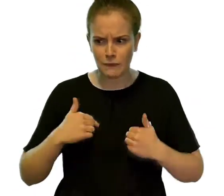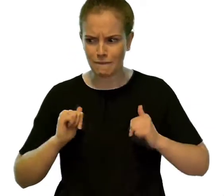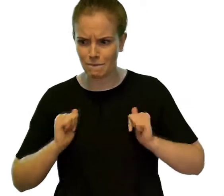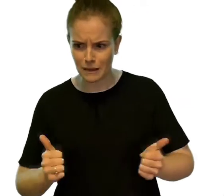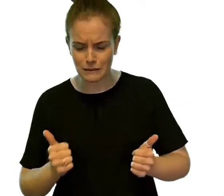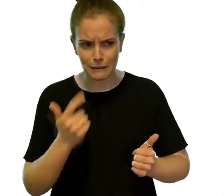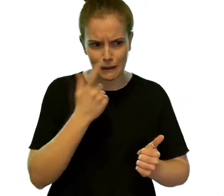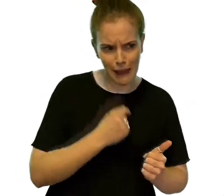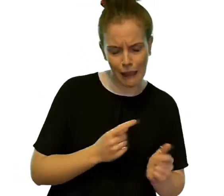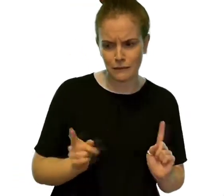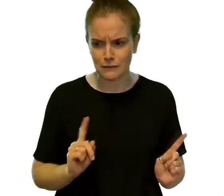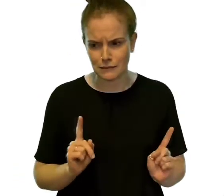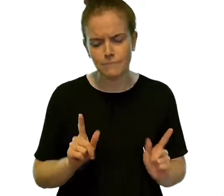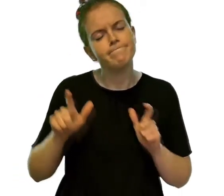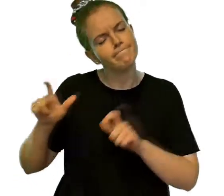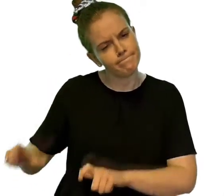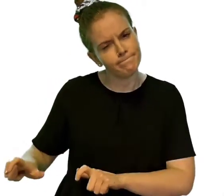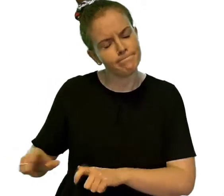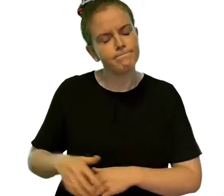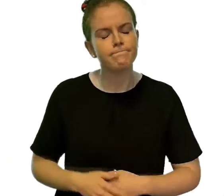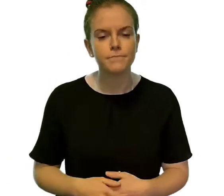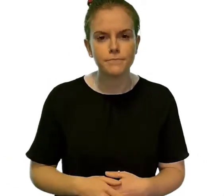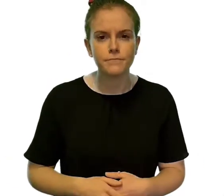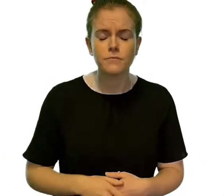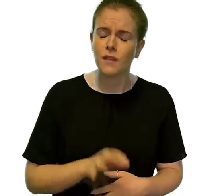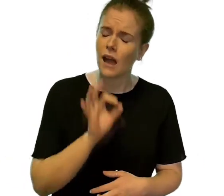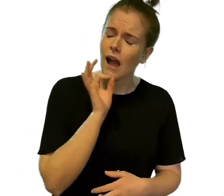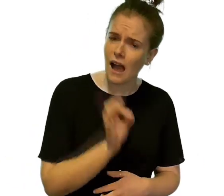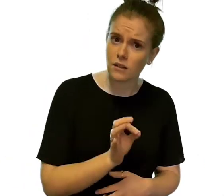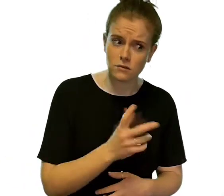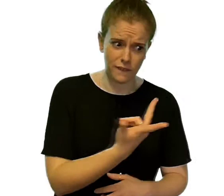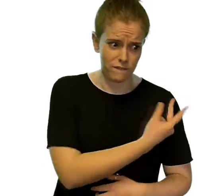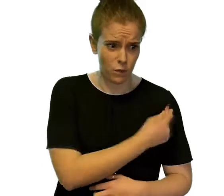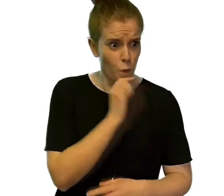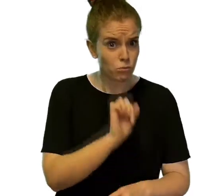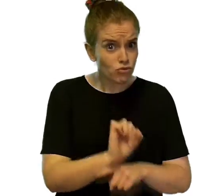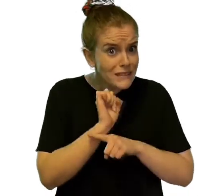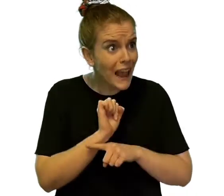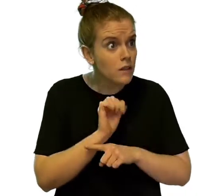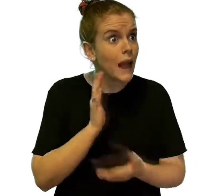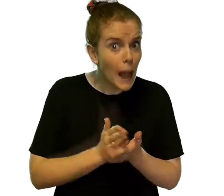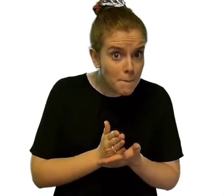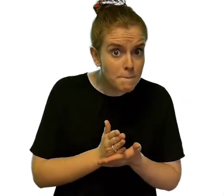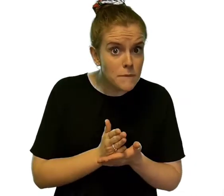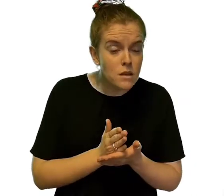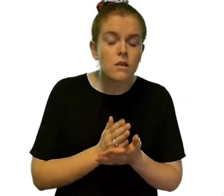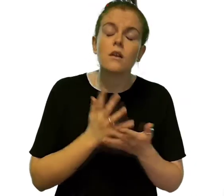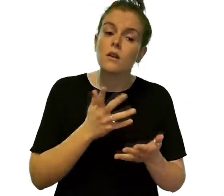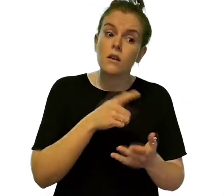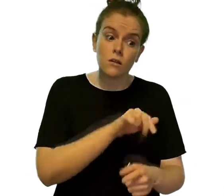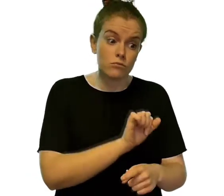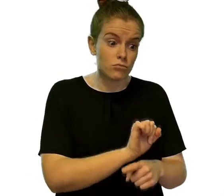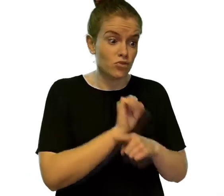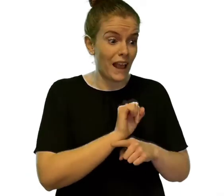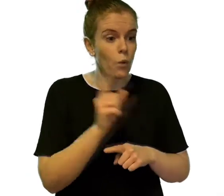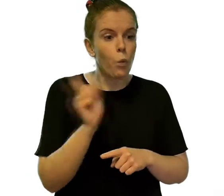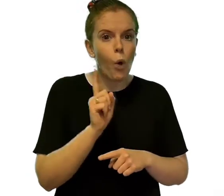Will the vaccine protect me? The vaccine will reduce the chance of you suffering Covid-19.